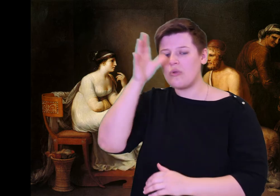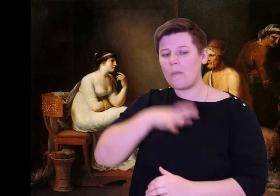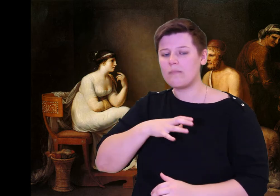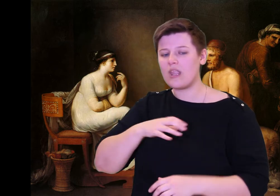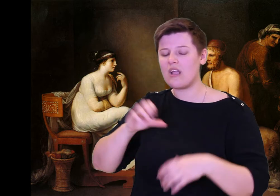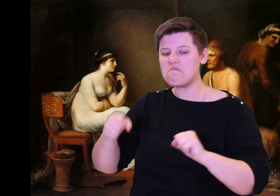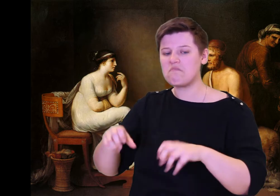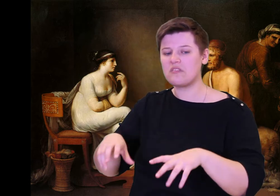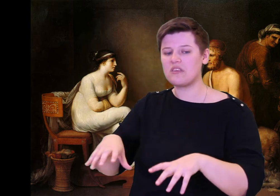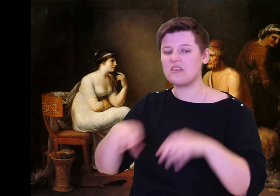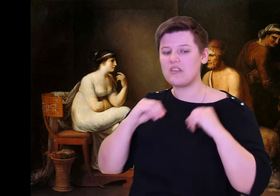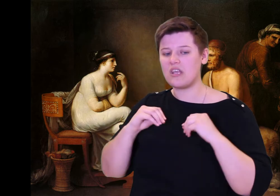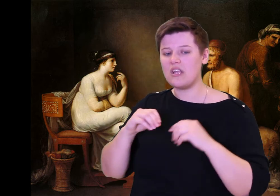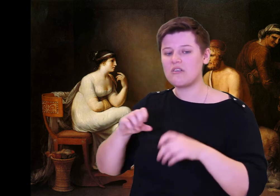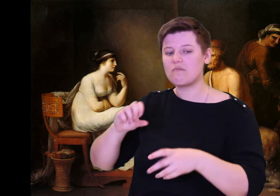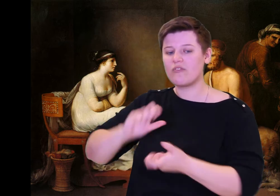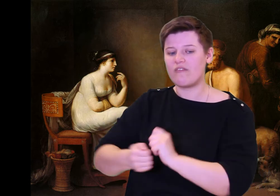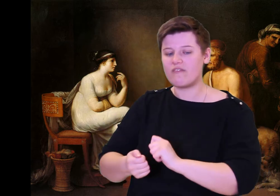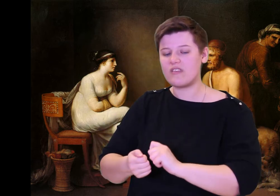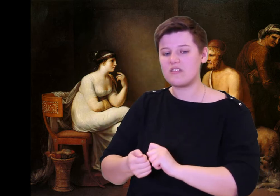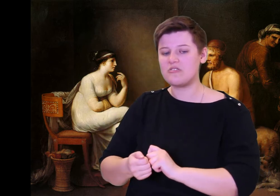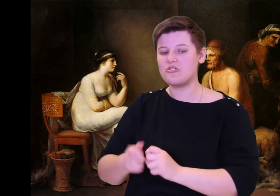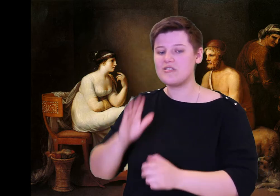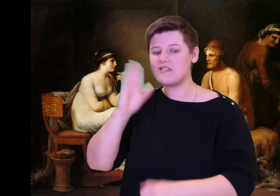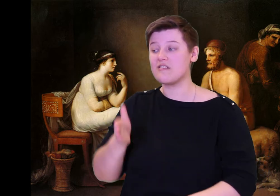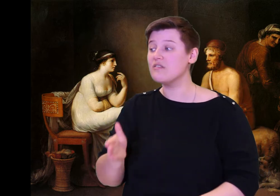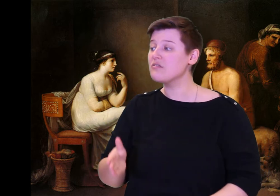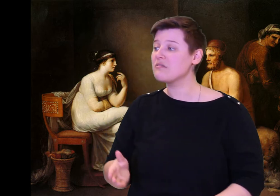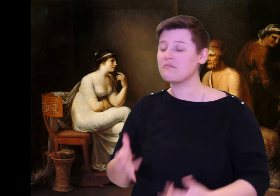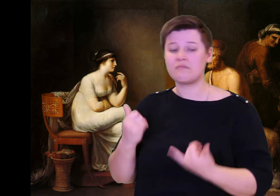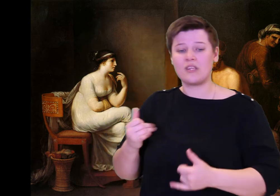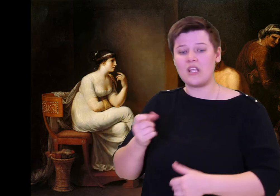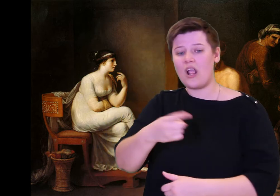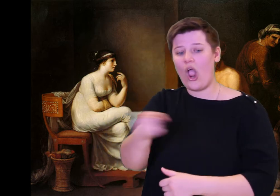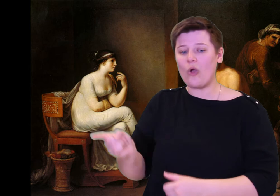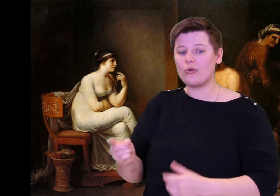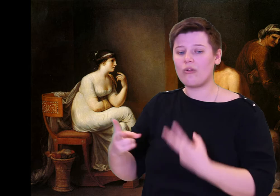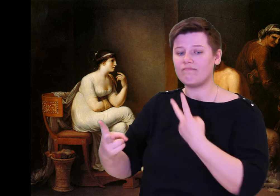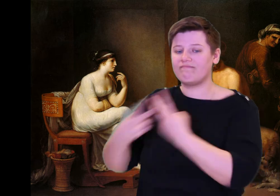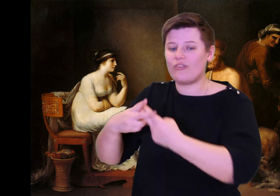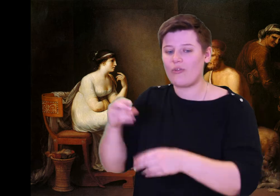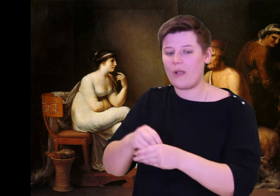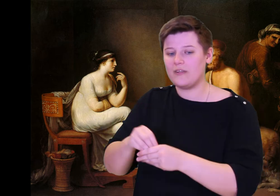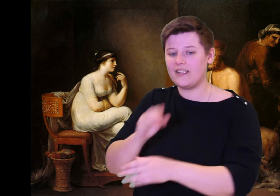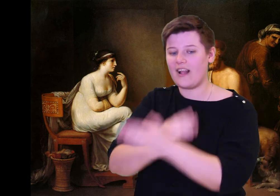Antinous on purpose, nor that the snares of death were round them all. Clever